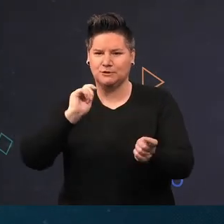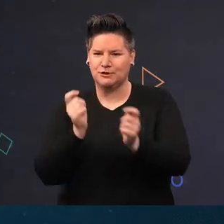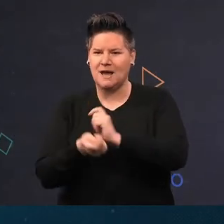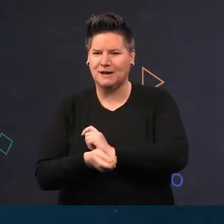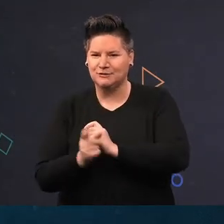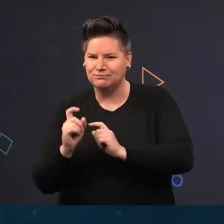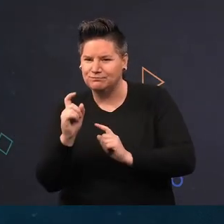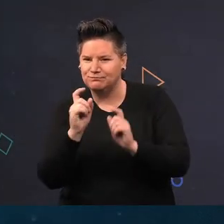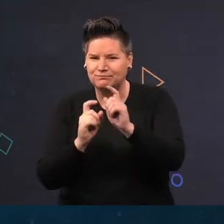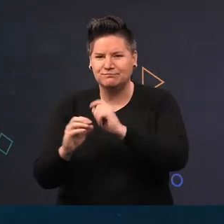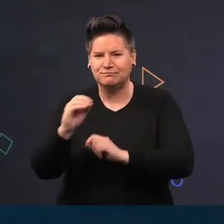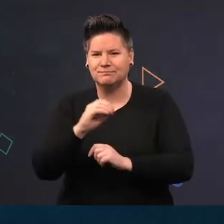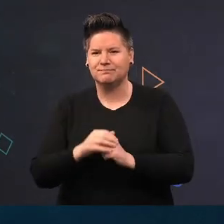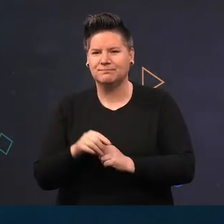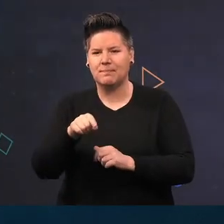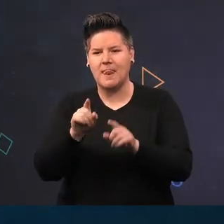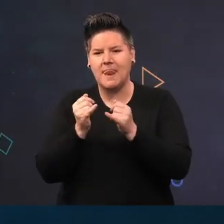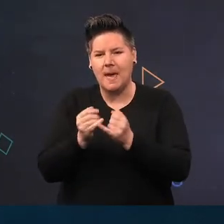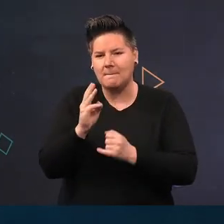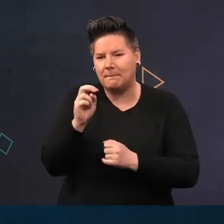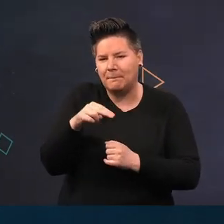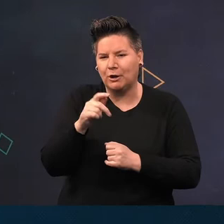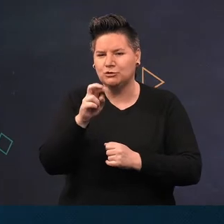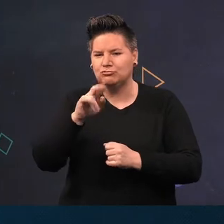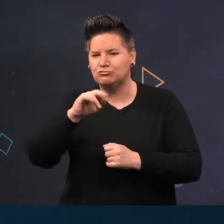on the blades.